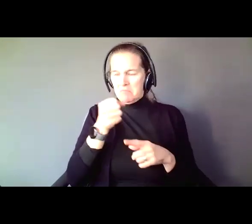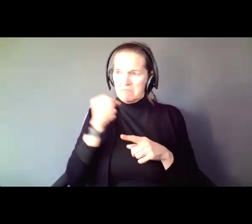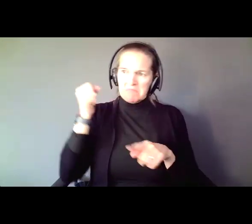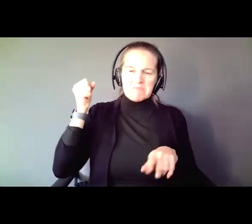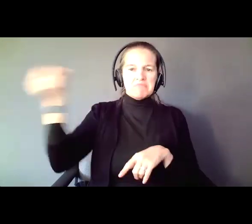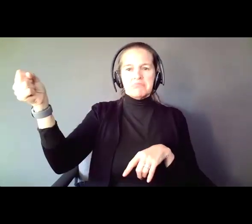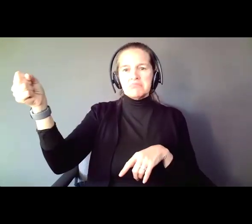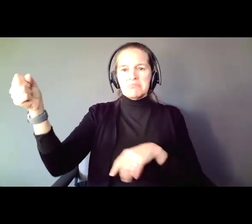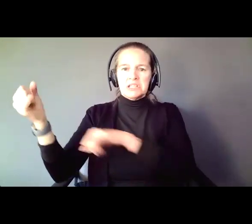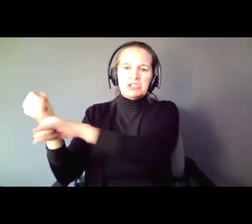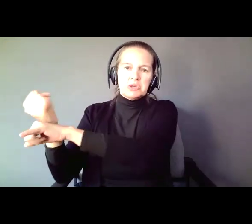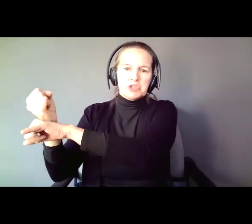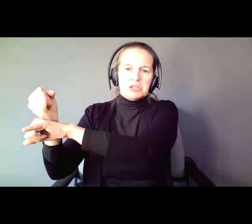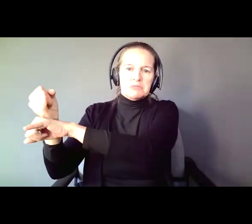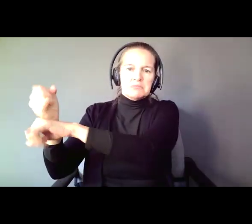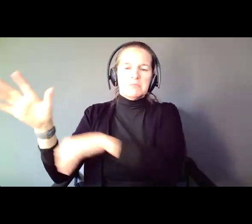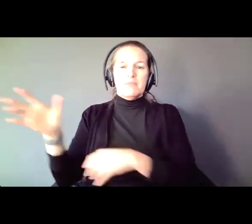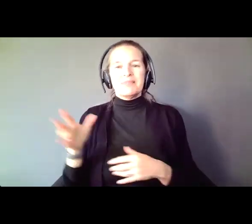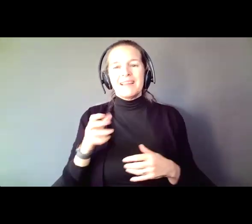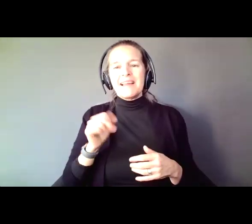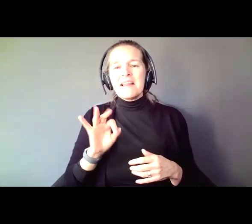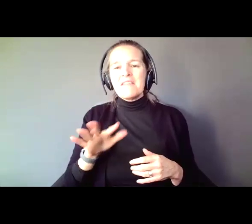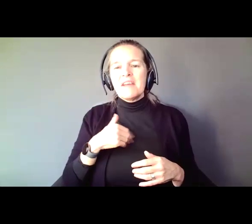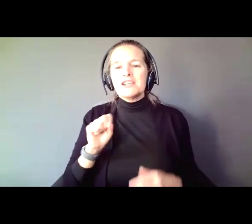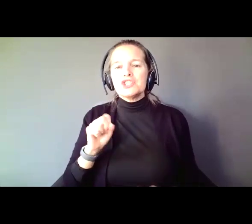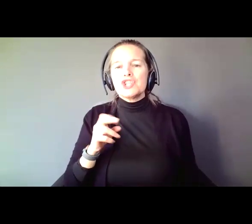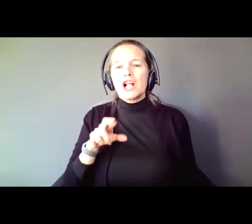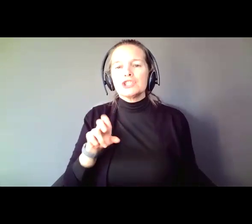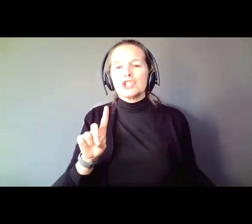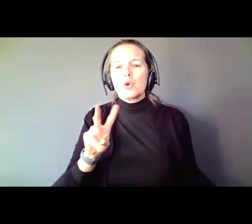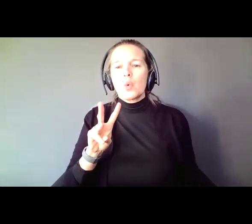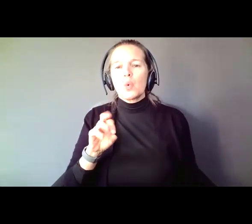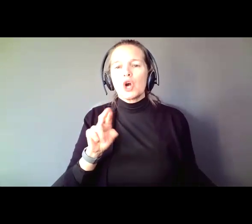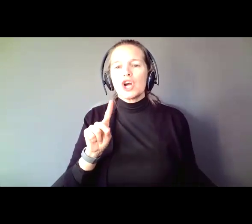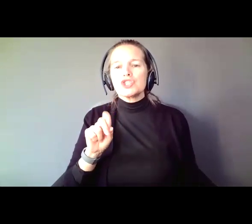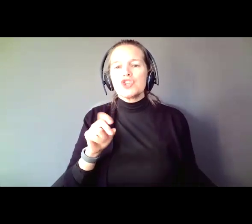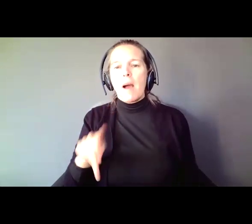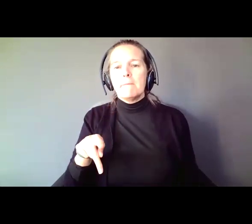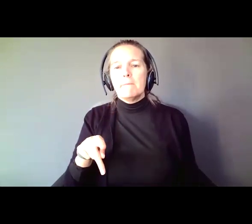1995 sheltered workshops where people who were perfectly able to work, were instead,